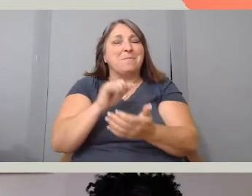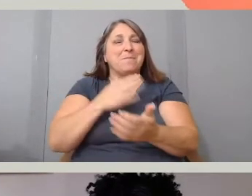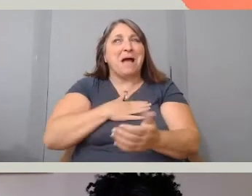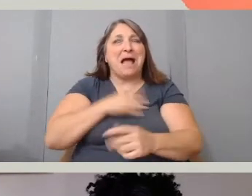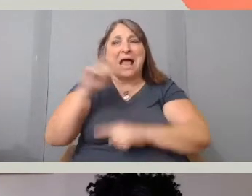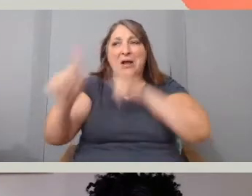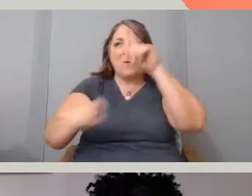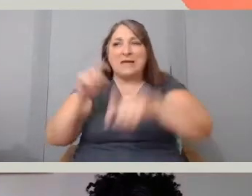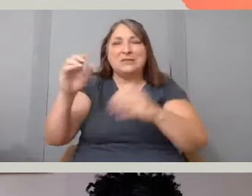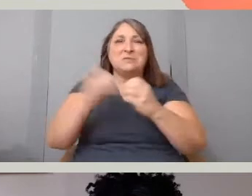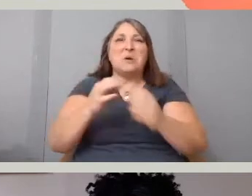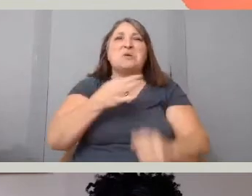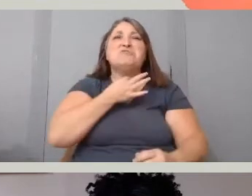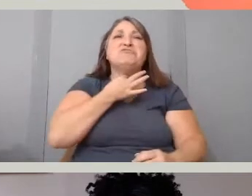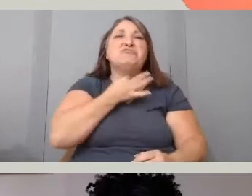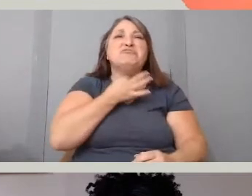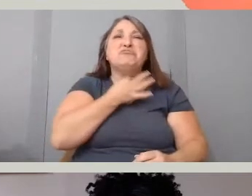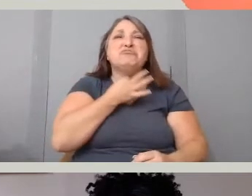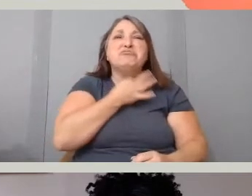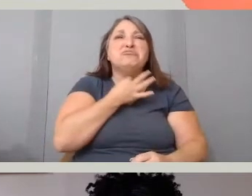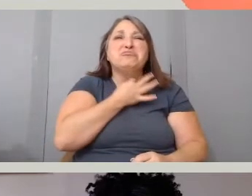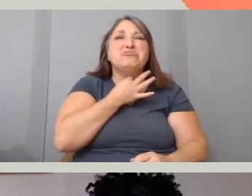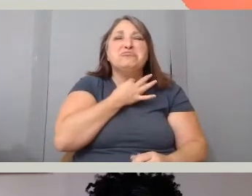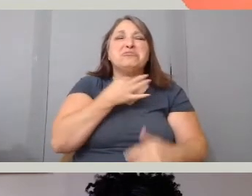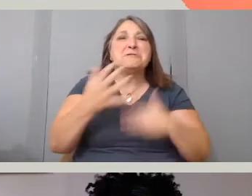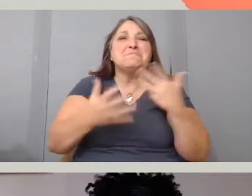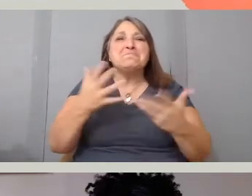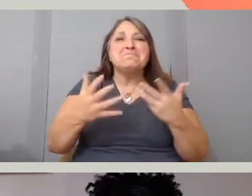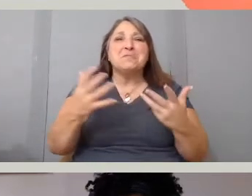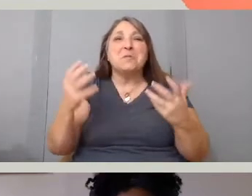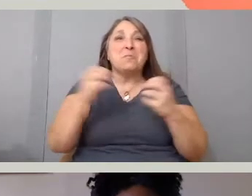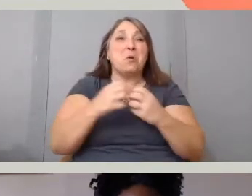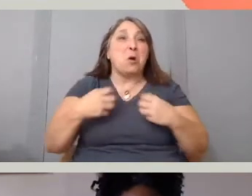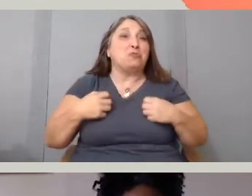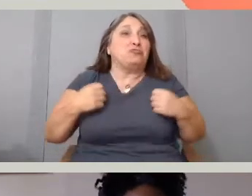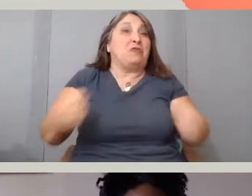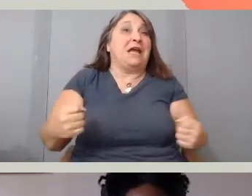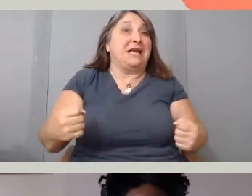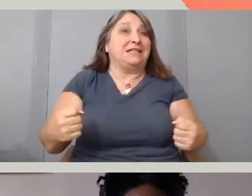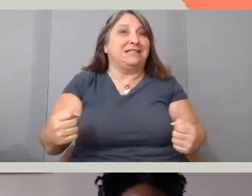like kind of did you become more courageous and asking her more intimate questions